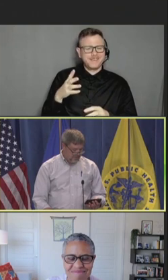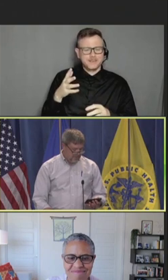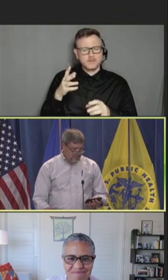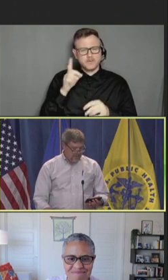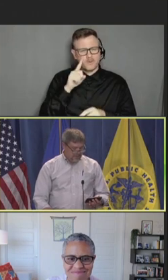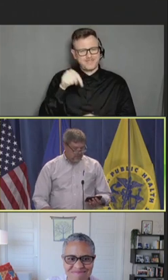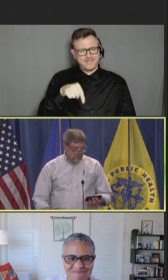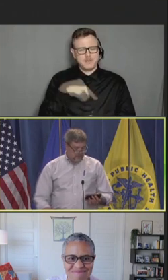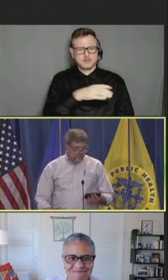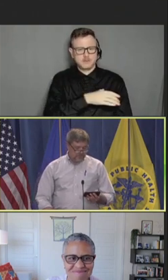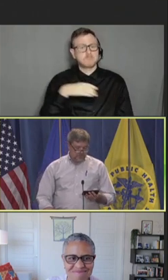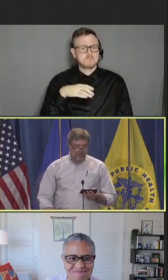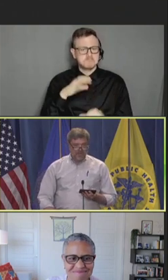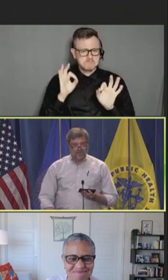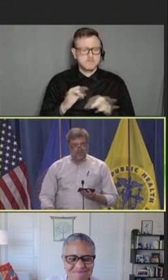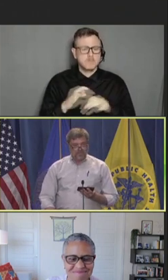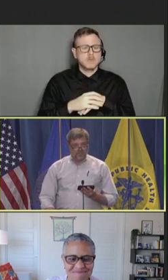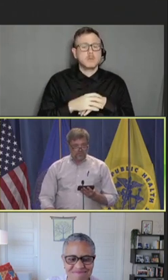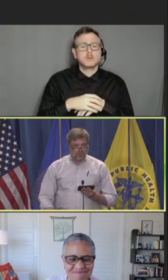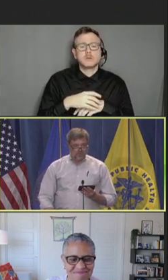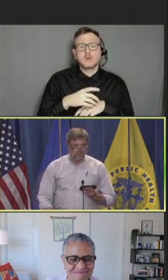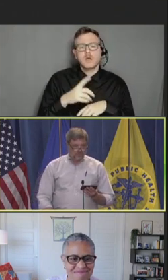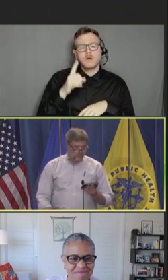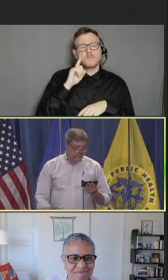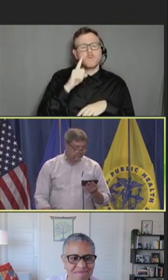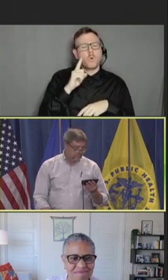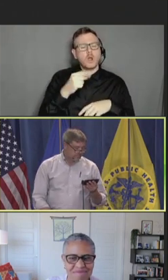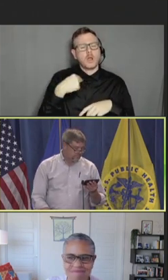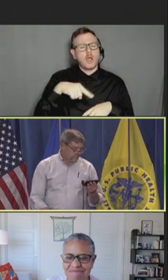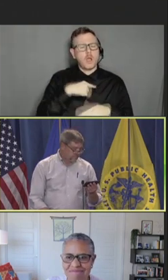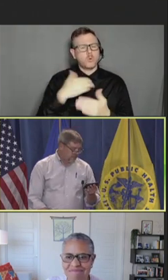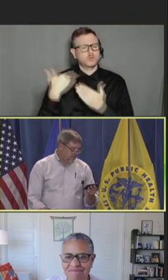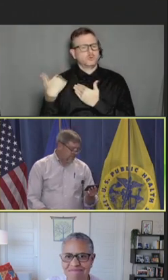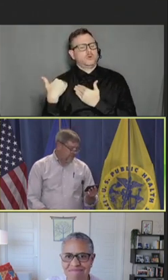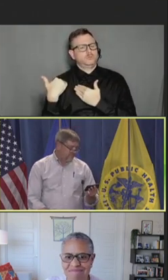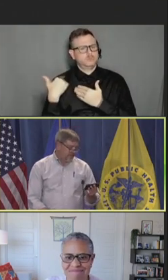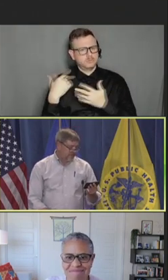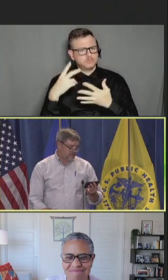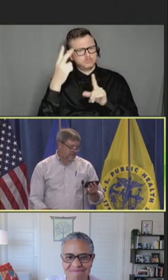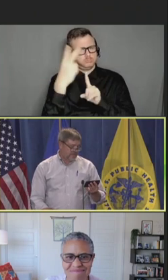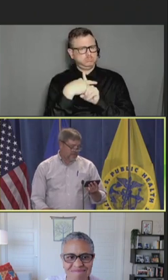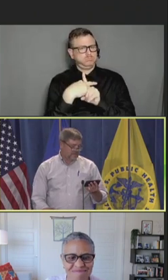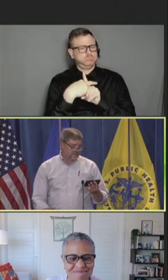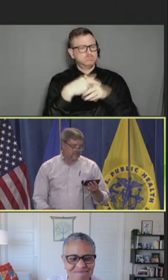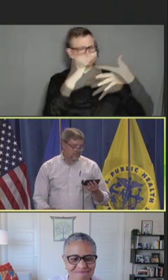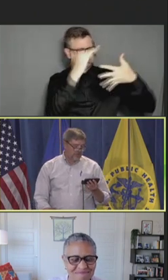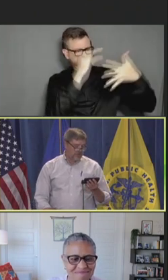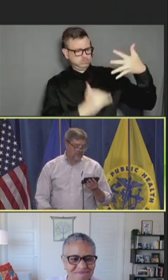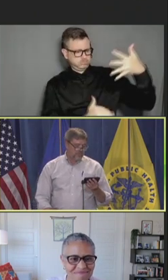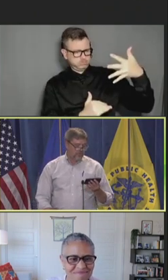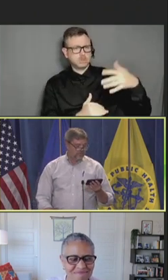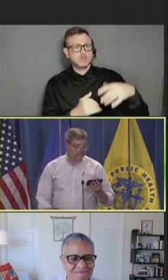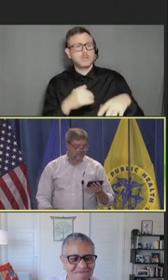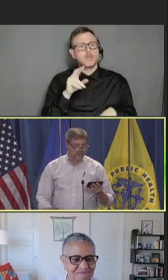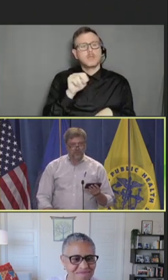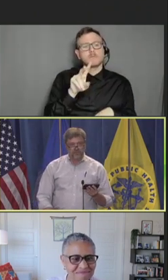So, just a little on the charge overview, NVAC should write a report that includes -- and